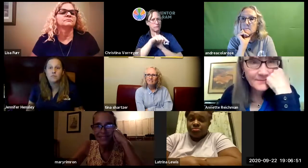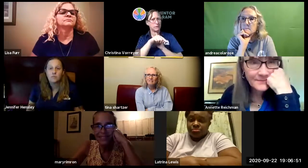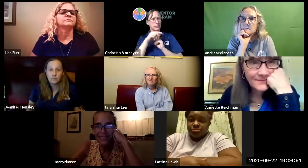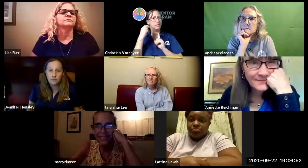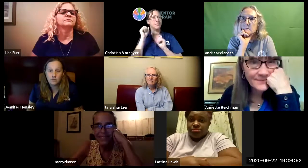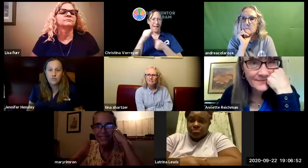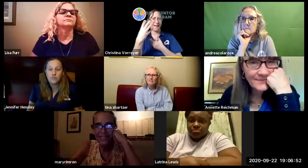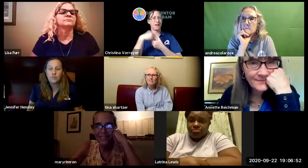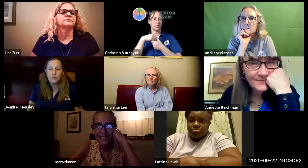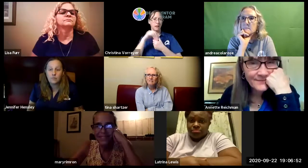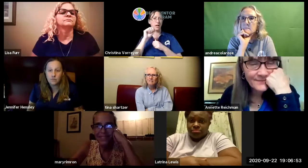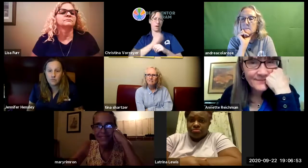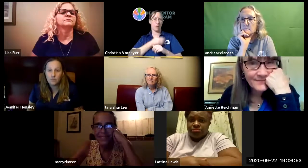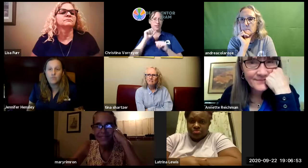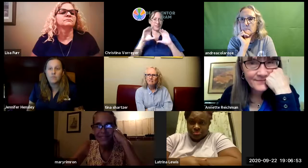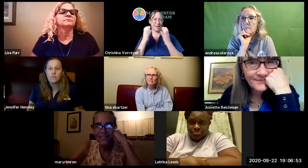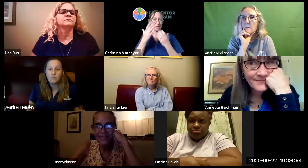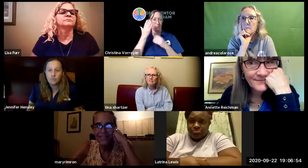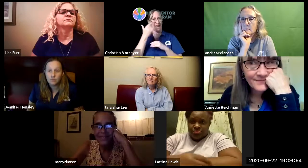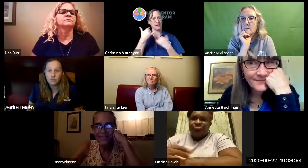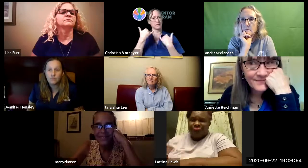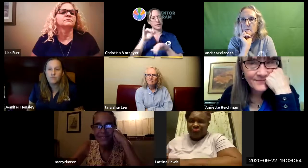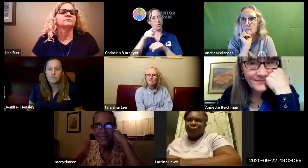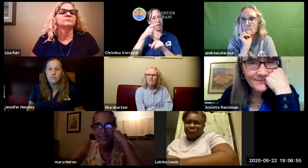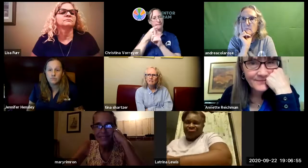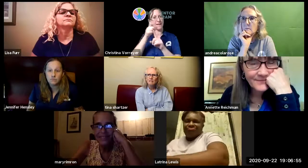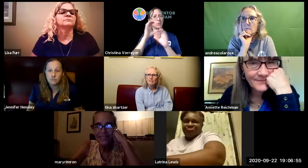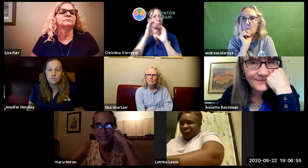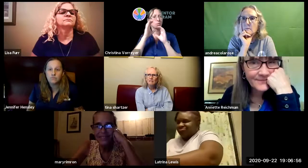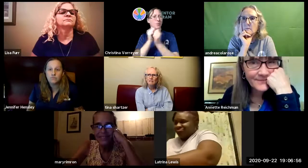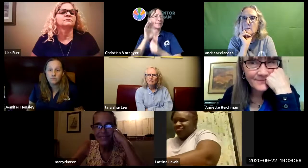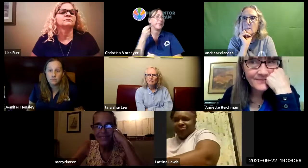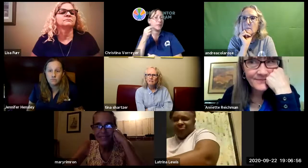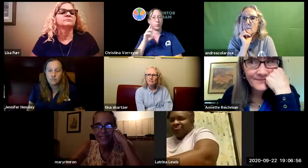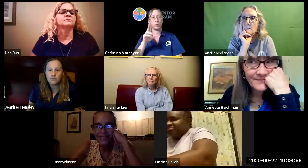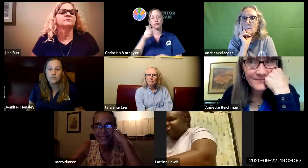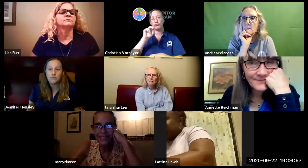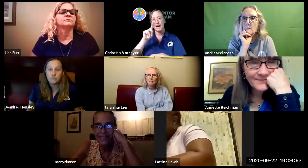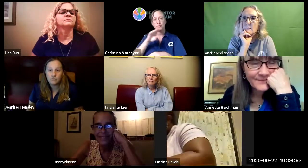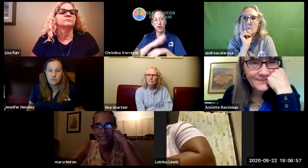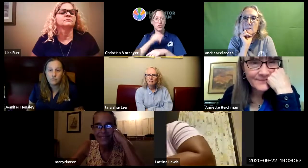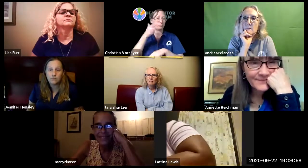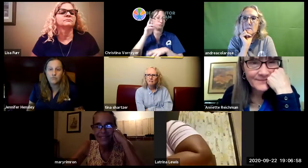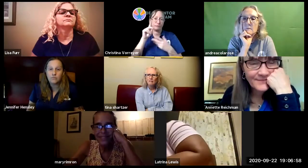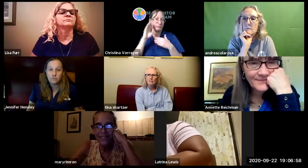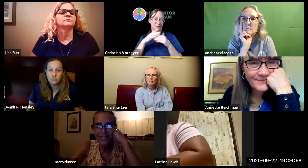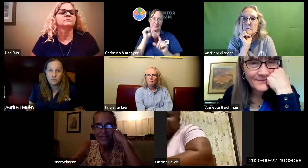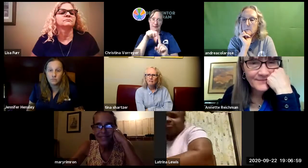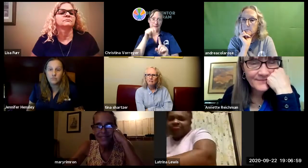or uncle that's hearing that has a deaf you know relative in their family